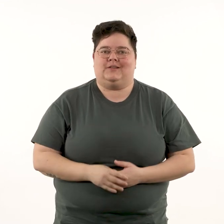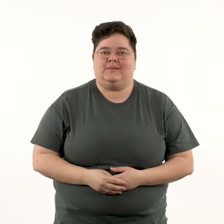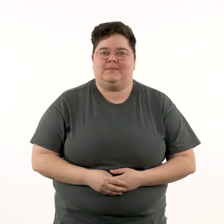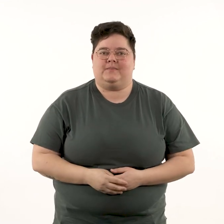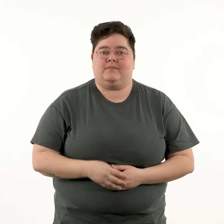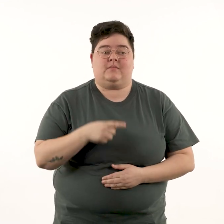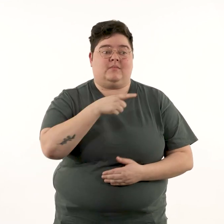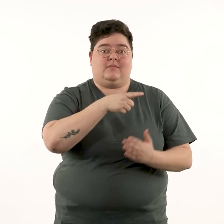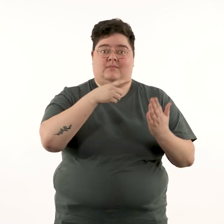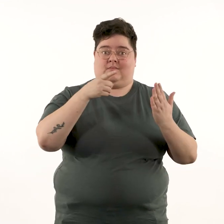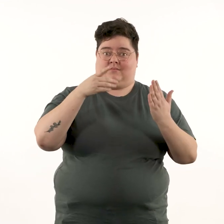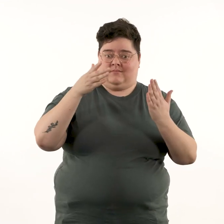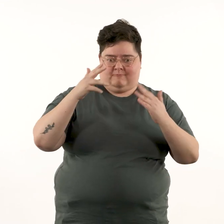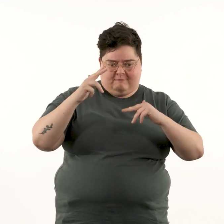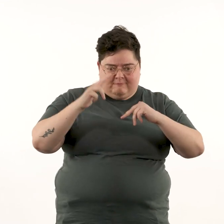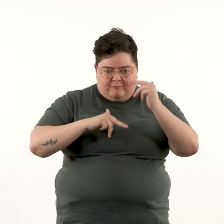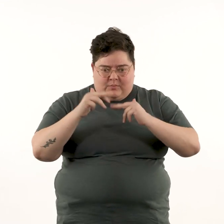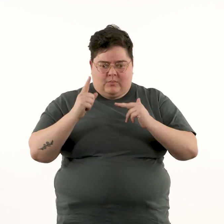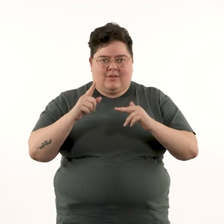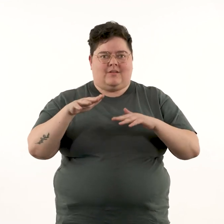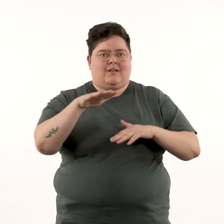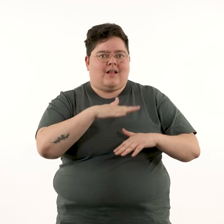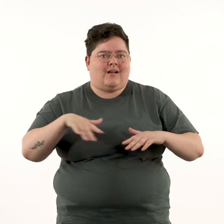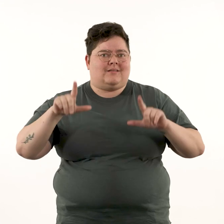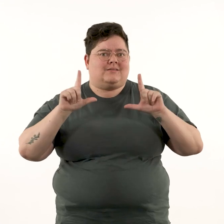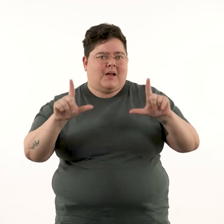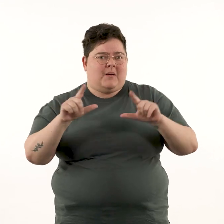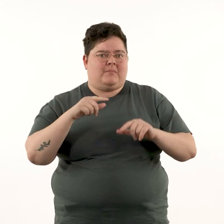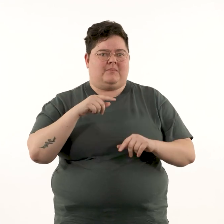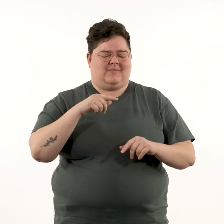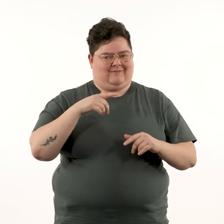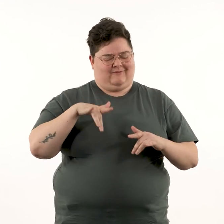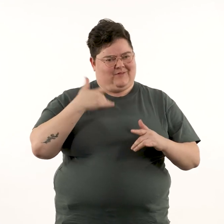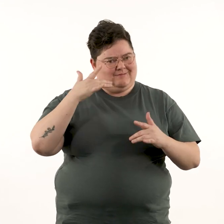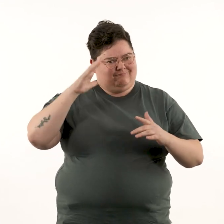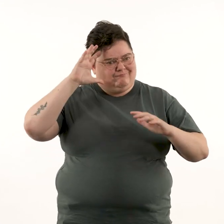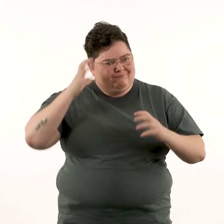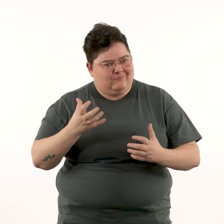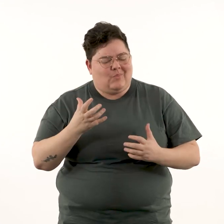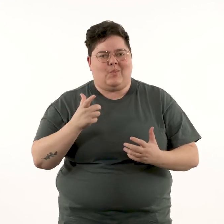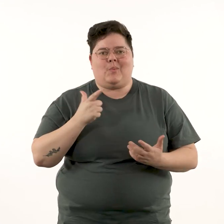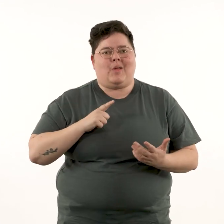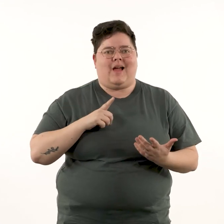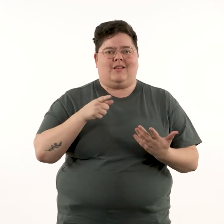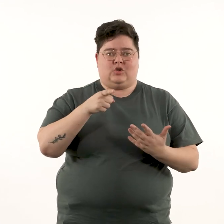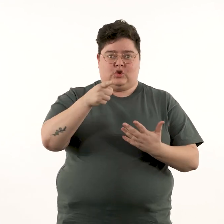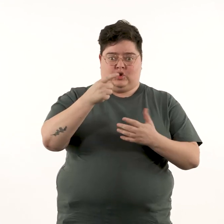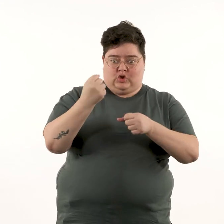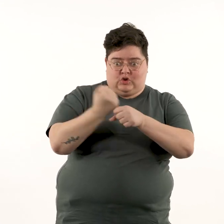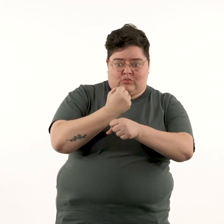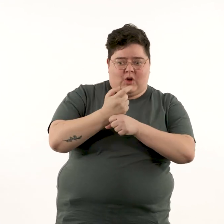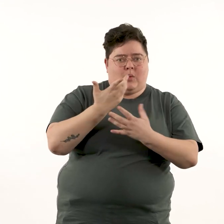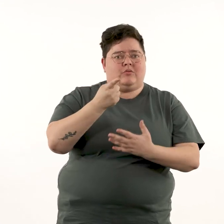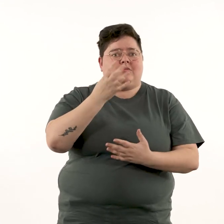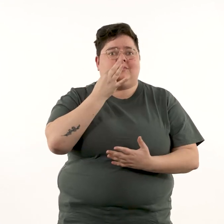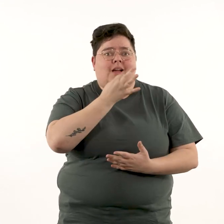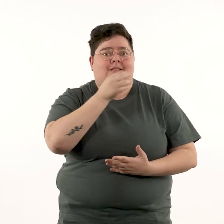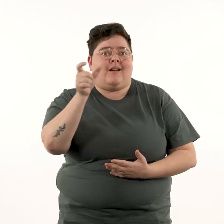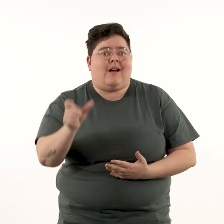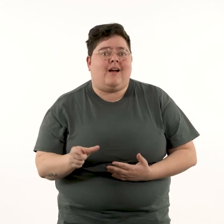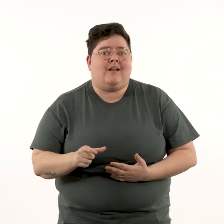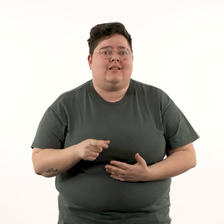‘The building of a landscape fascinates me. You are the creator or gardener.